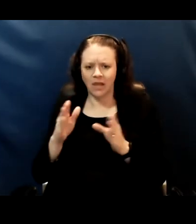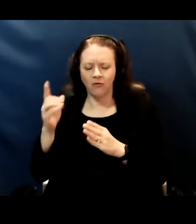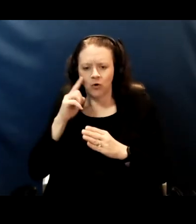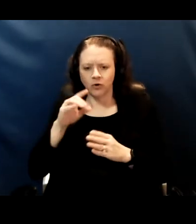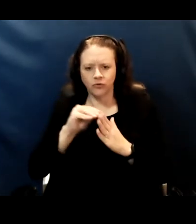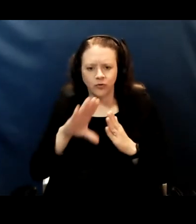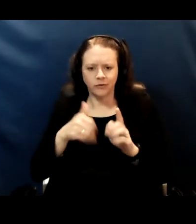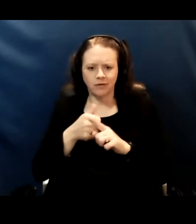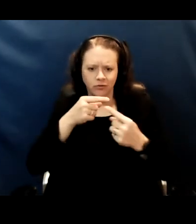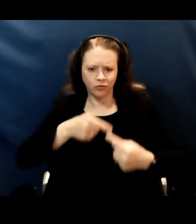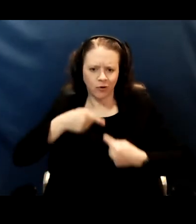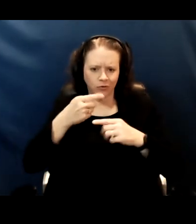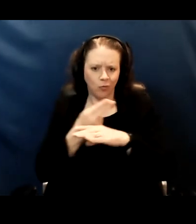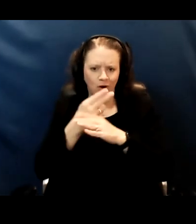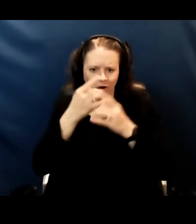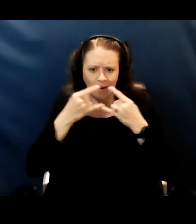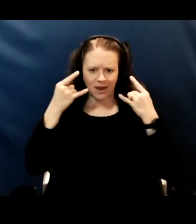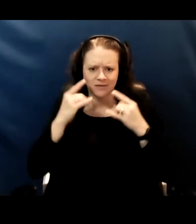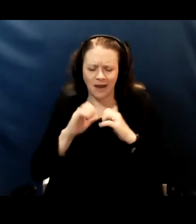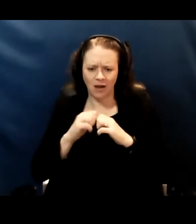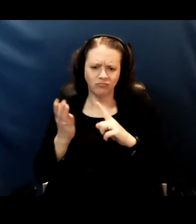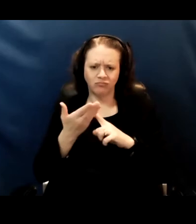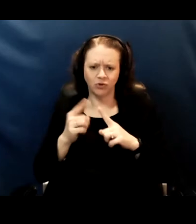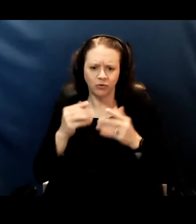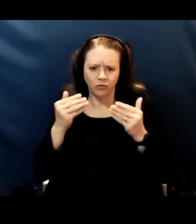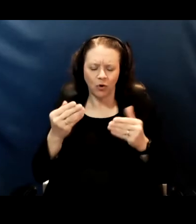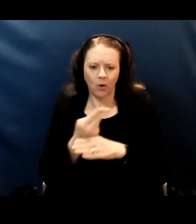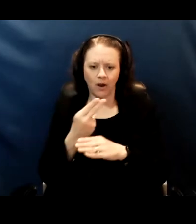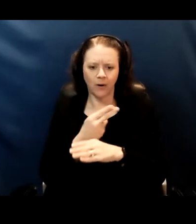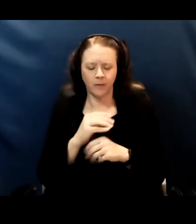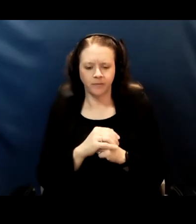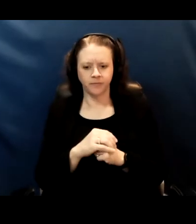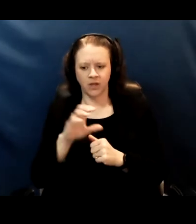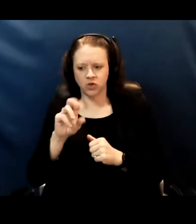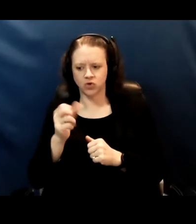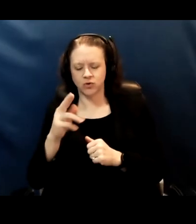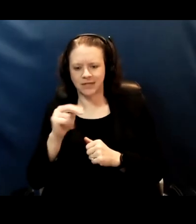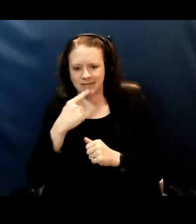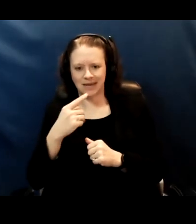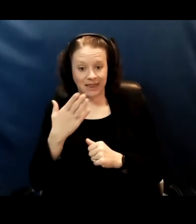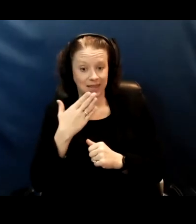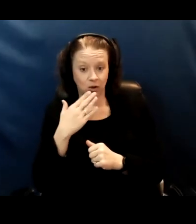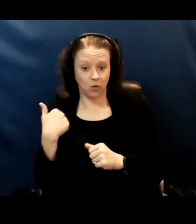and we need to be asking each other questions. [Susan] Thanks, and there's a few questions that are related to masking as we're talking about it